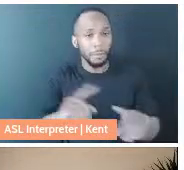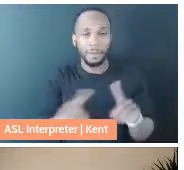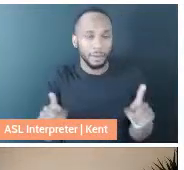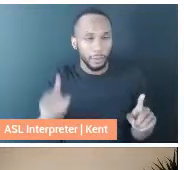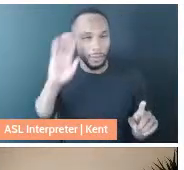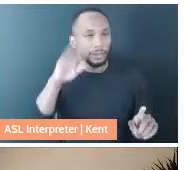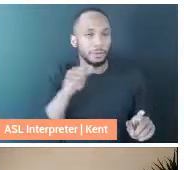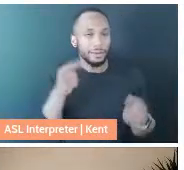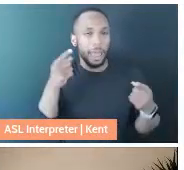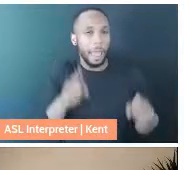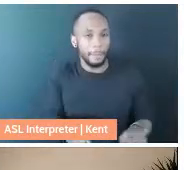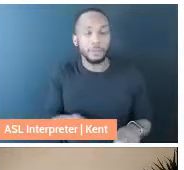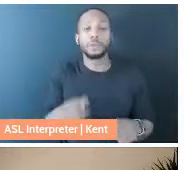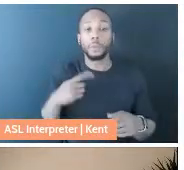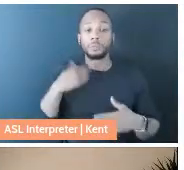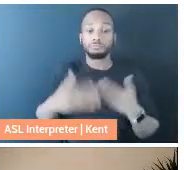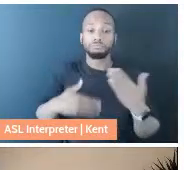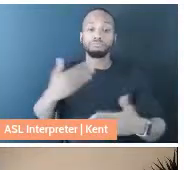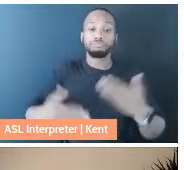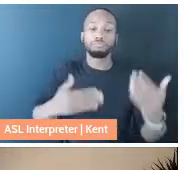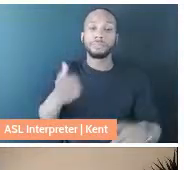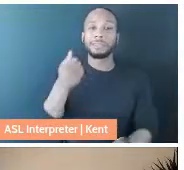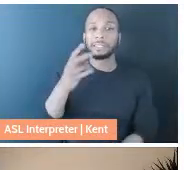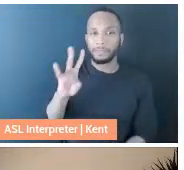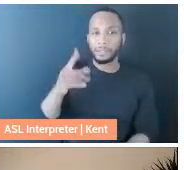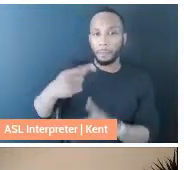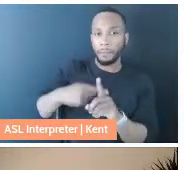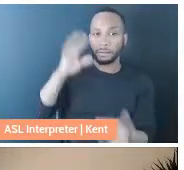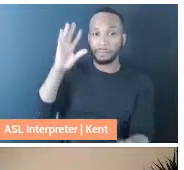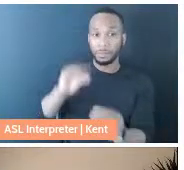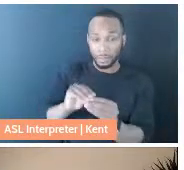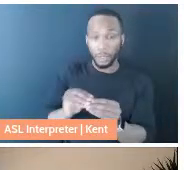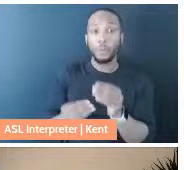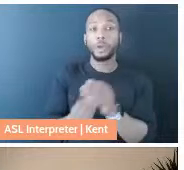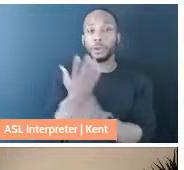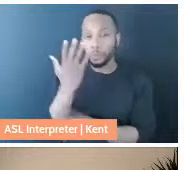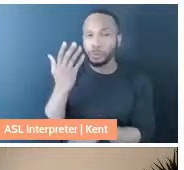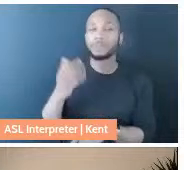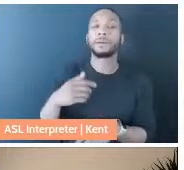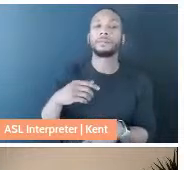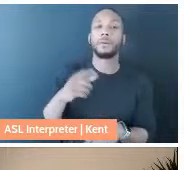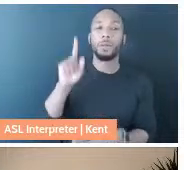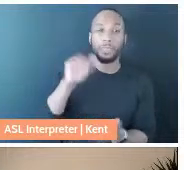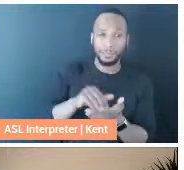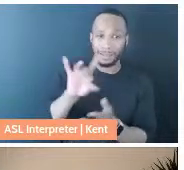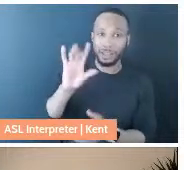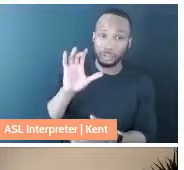We went on for 17 months, grew to about 800 aunties across the country, across 33 states,